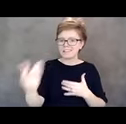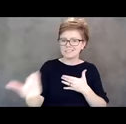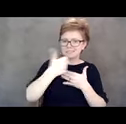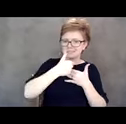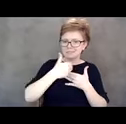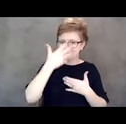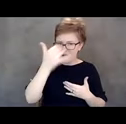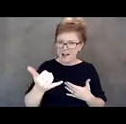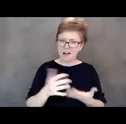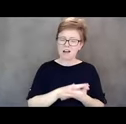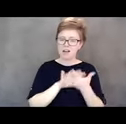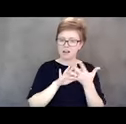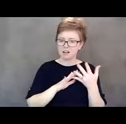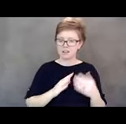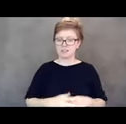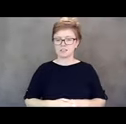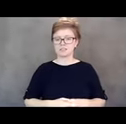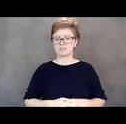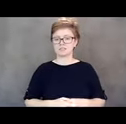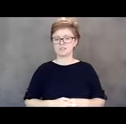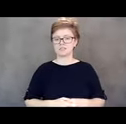I also think that this experience reminds all of us